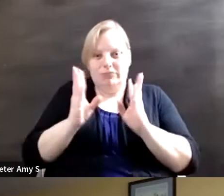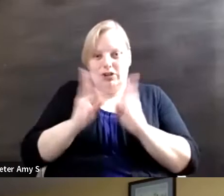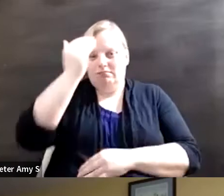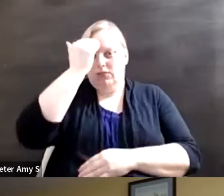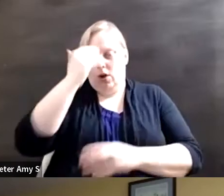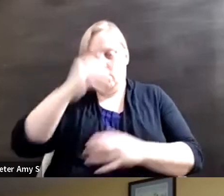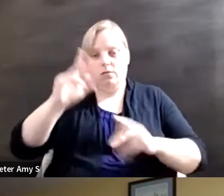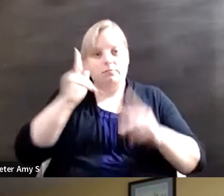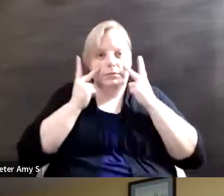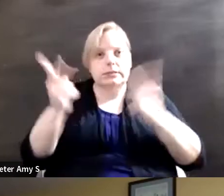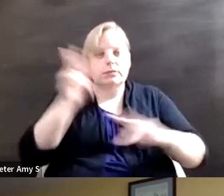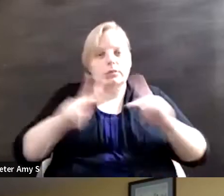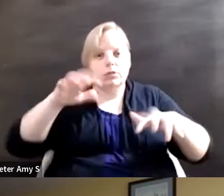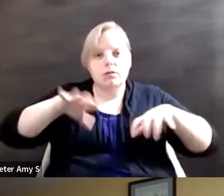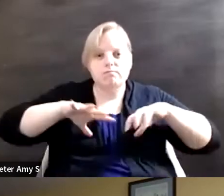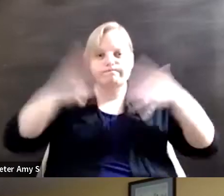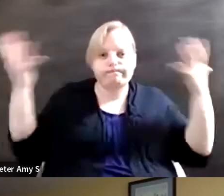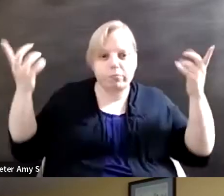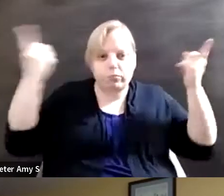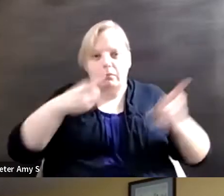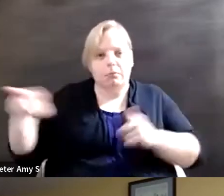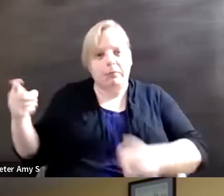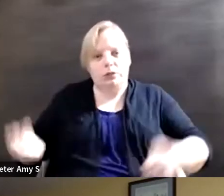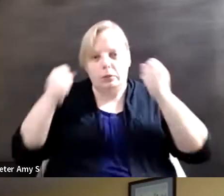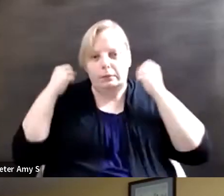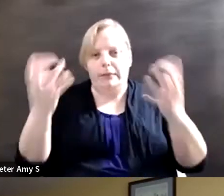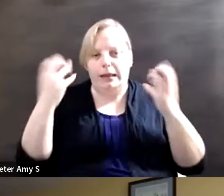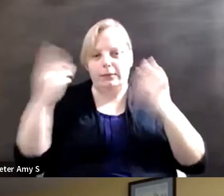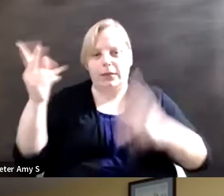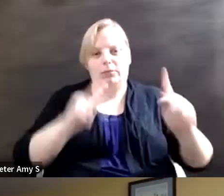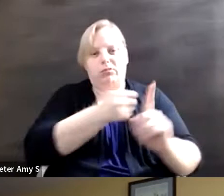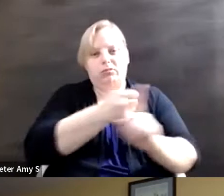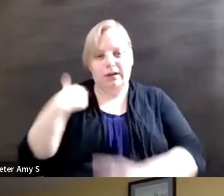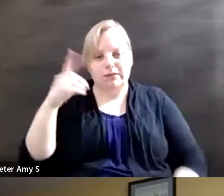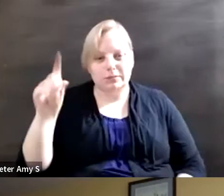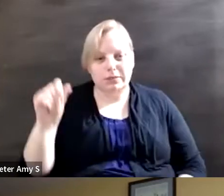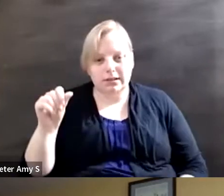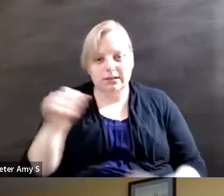on what is happening to many many people with disabilities. There are still many of